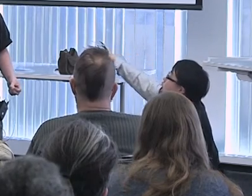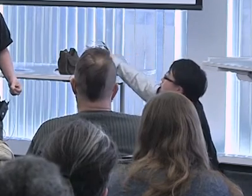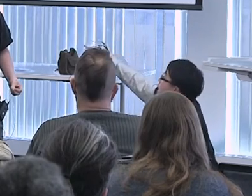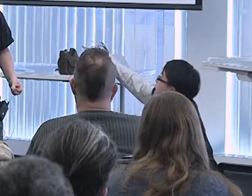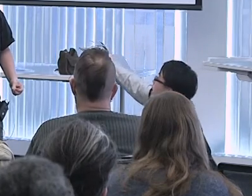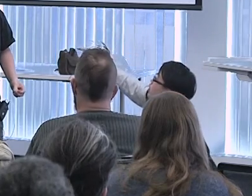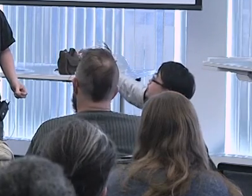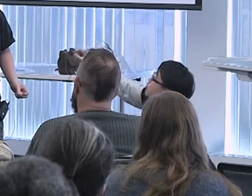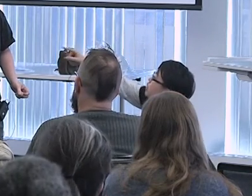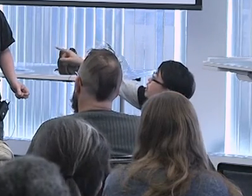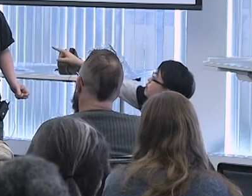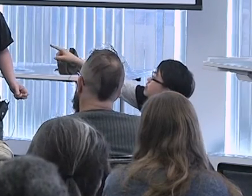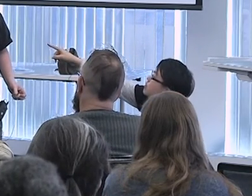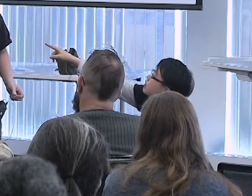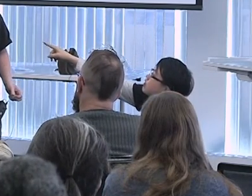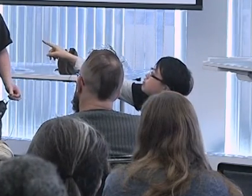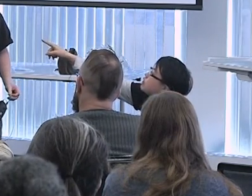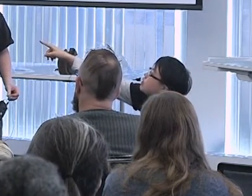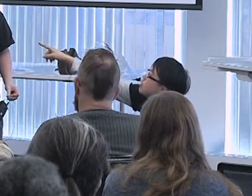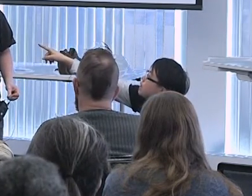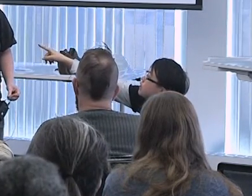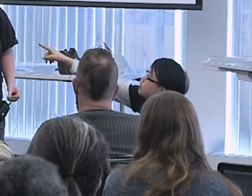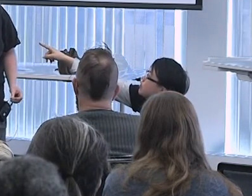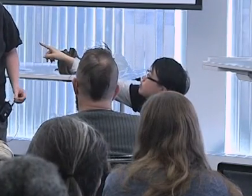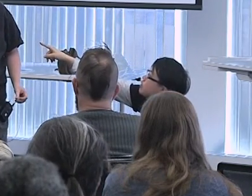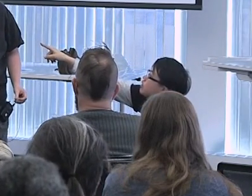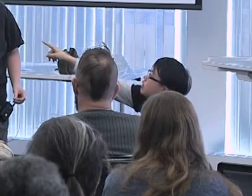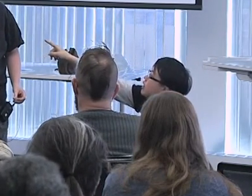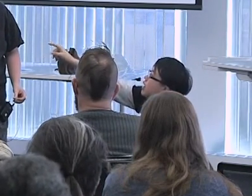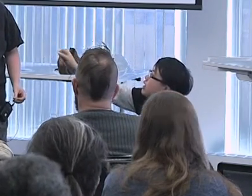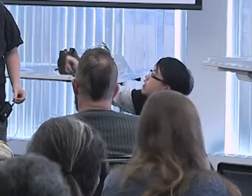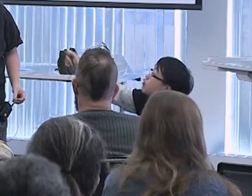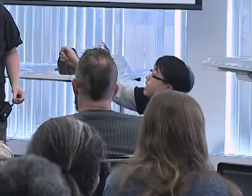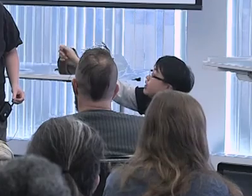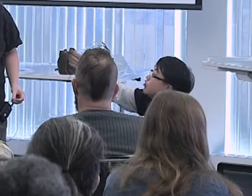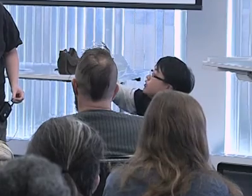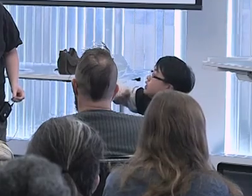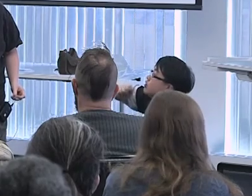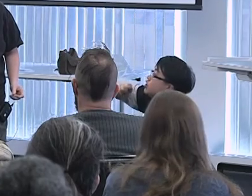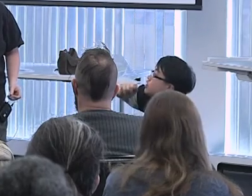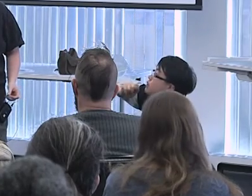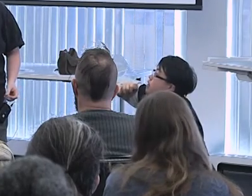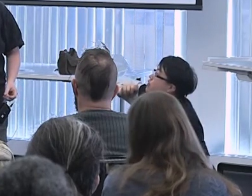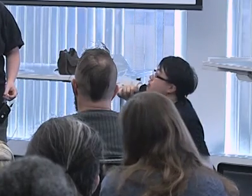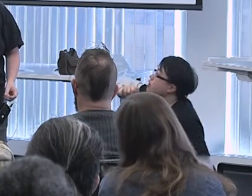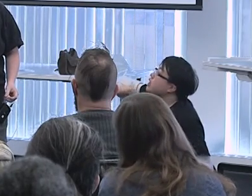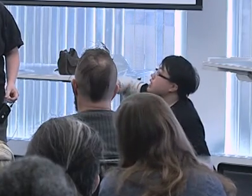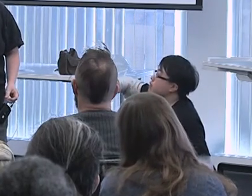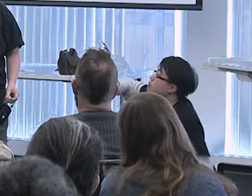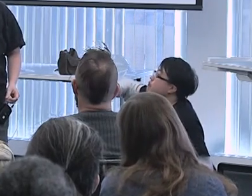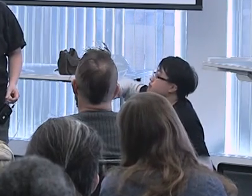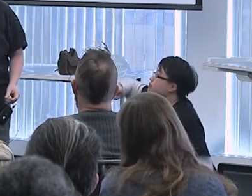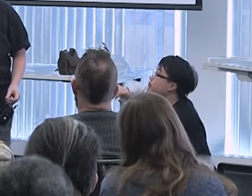The cart can't hear you, the littler microphone, use your hand, hold it closer to your mouth. This? Sorry.